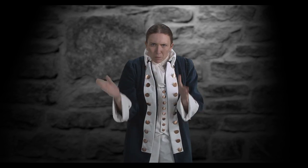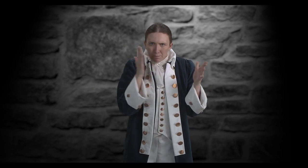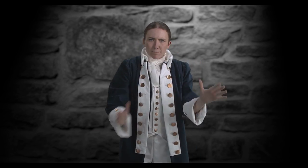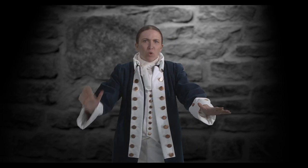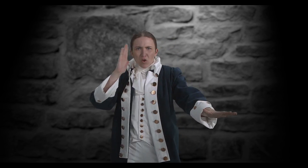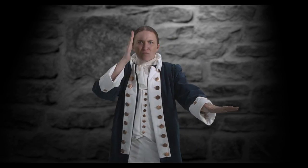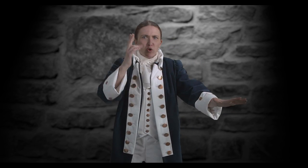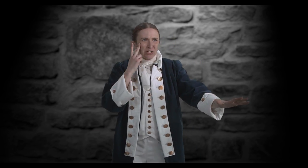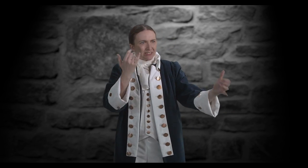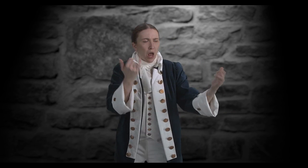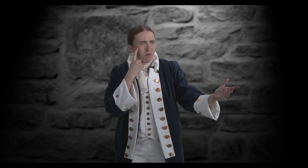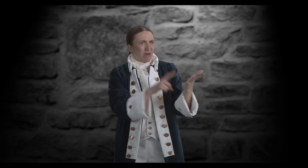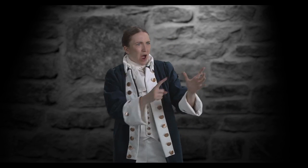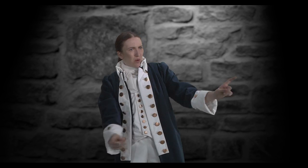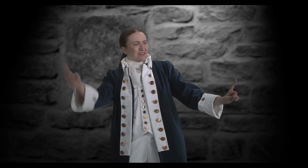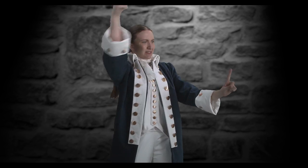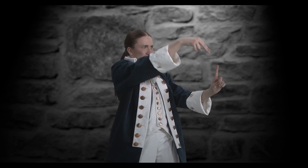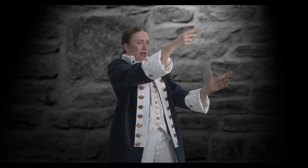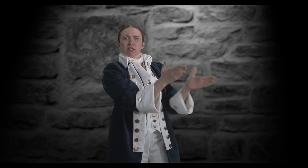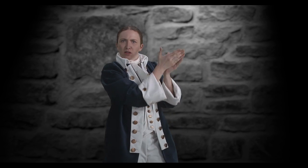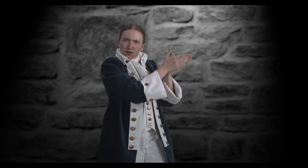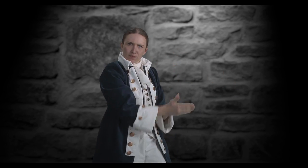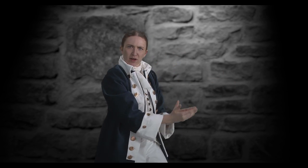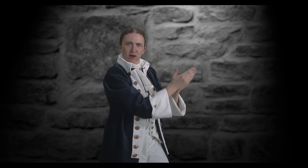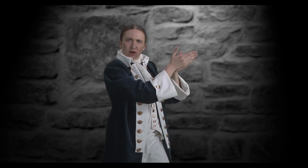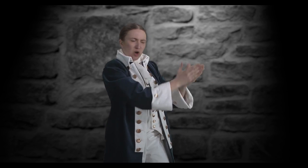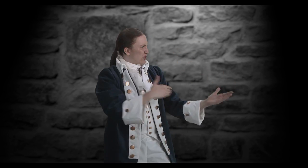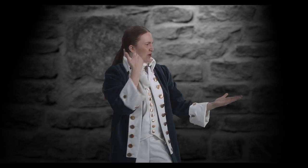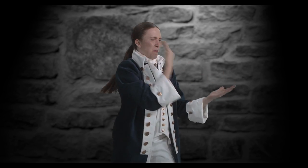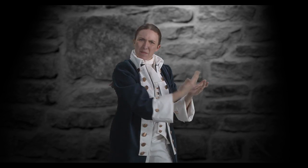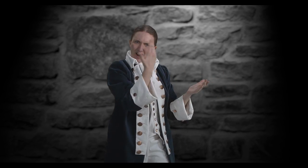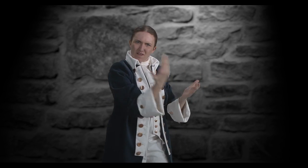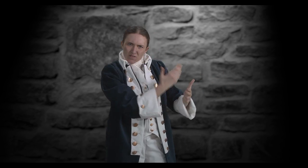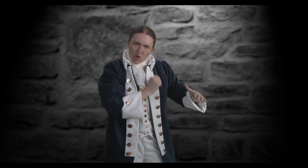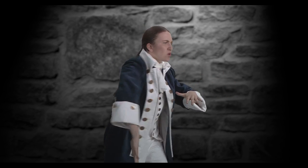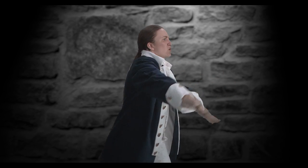on Planning for the future, see him now as he stands on The bow of a ship headed for a new land